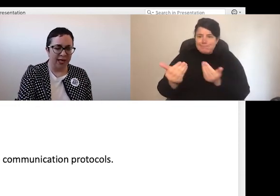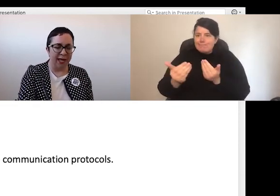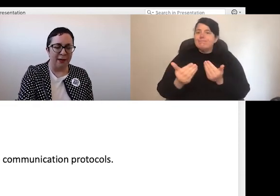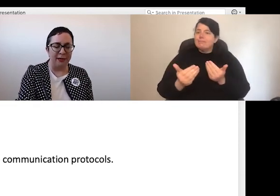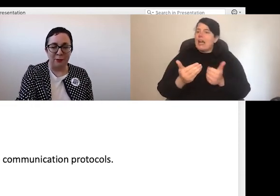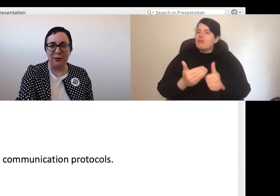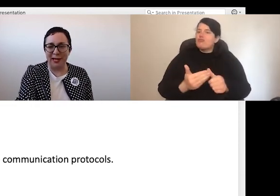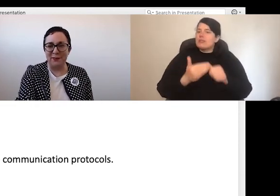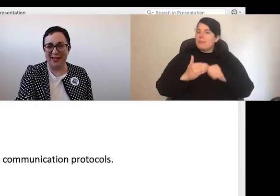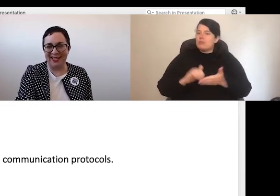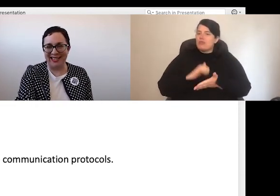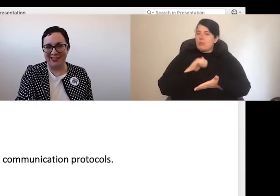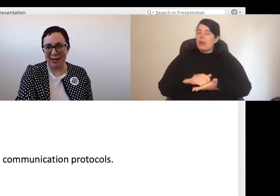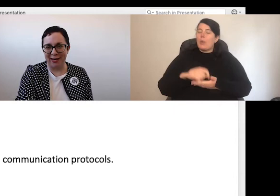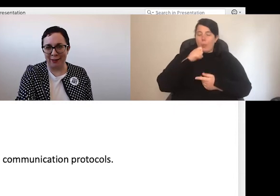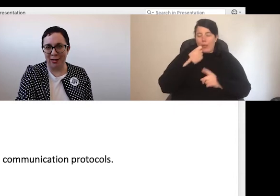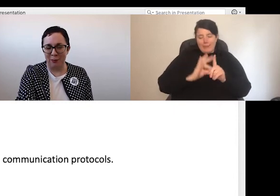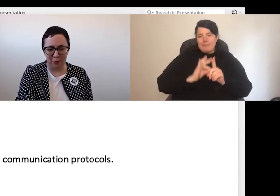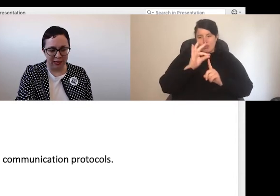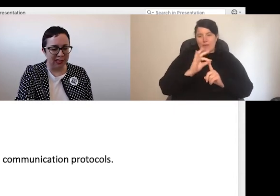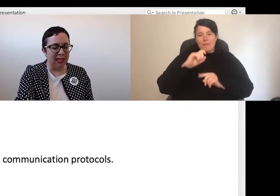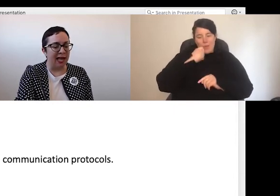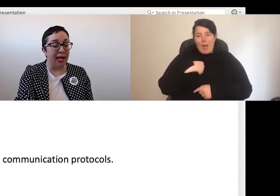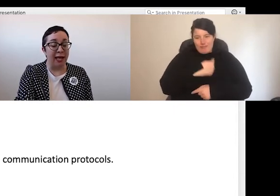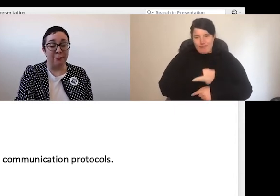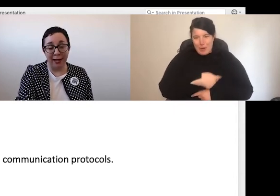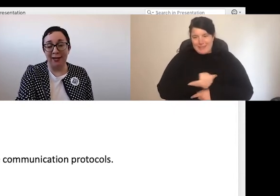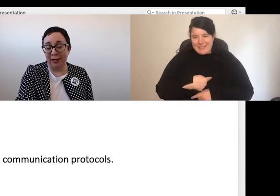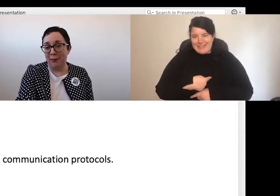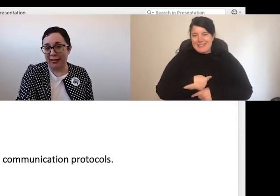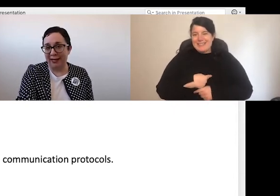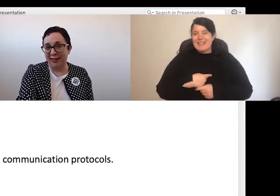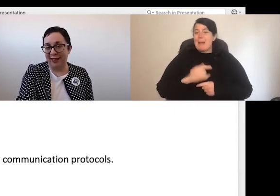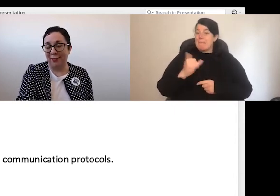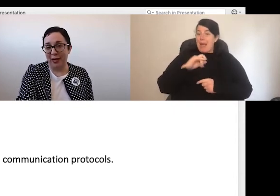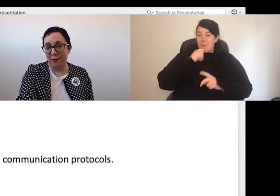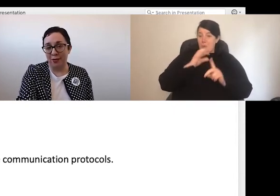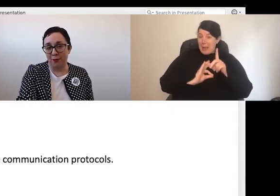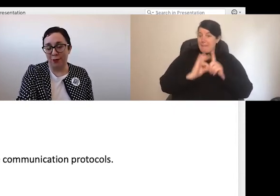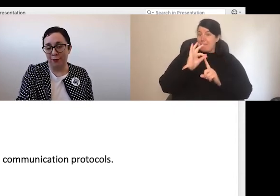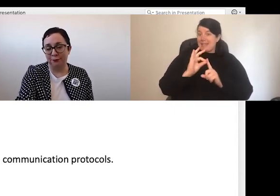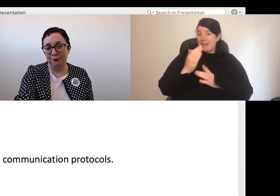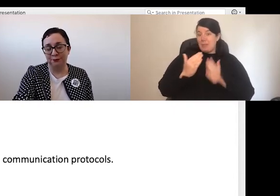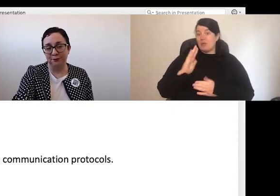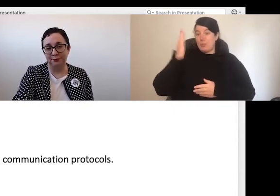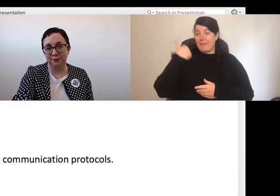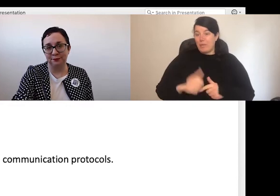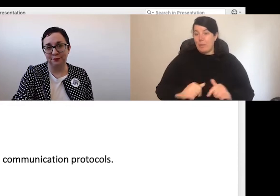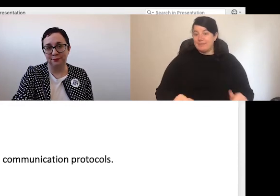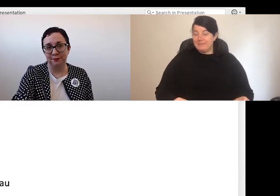It will get better than it is right now, I promise, and it might even get better than the way it was before.